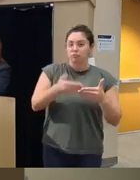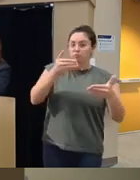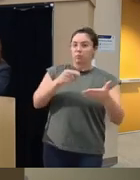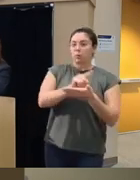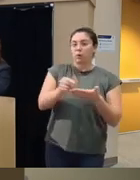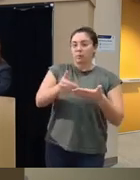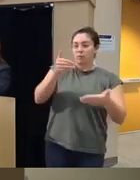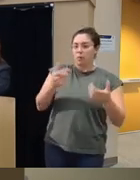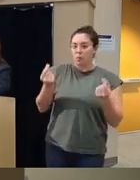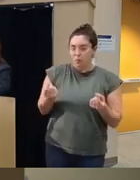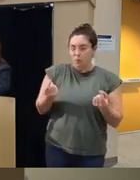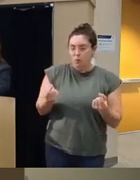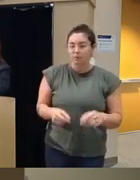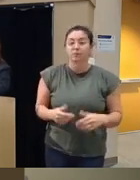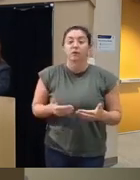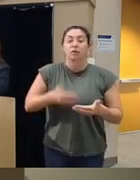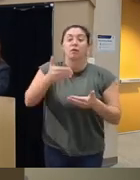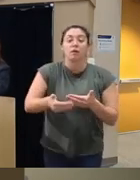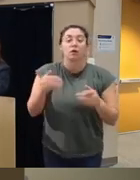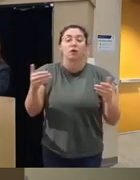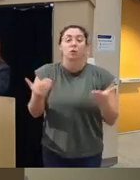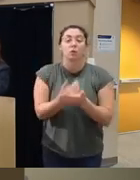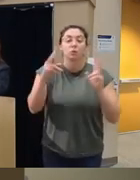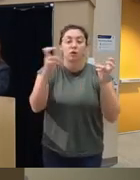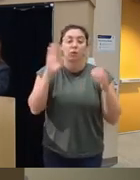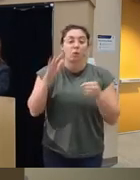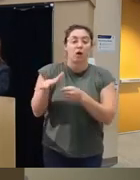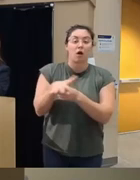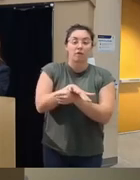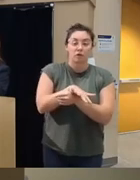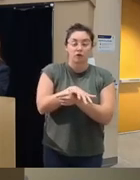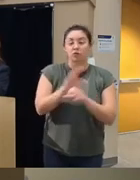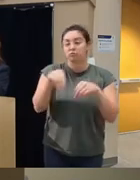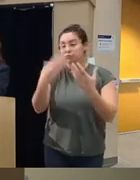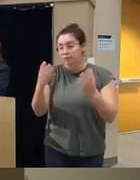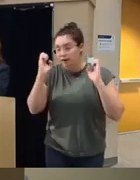and then here's the new topic what we're going to cover and educate the client about um and